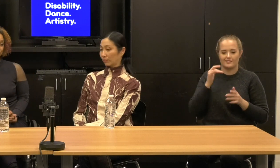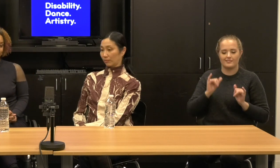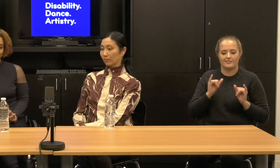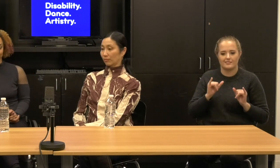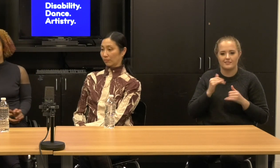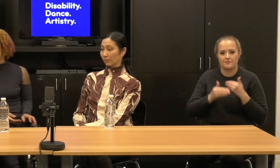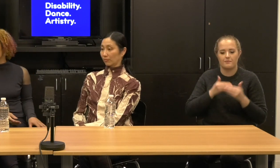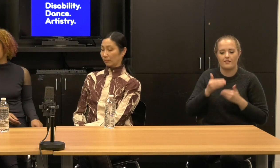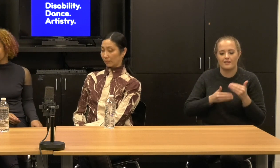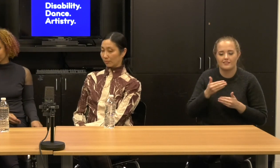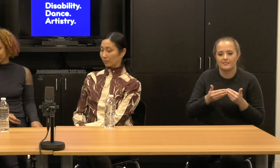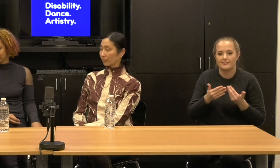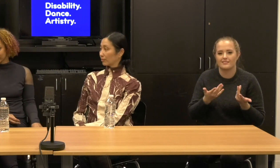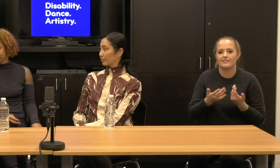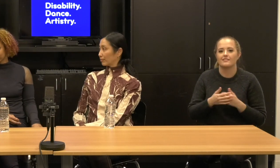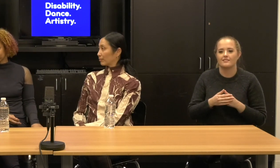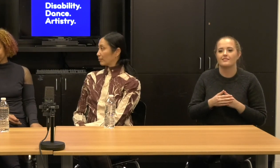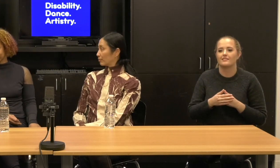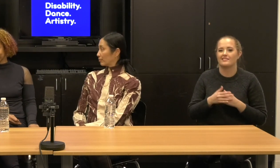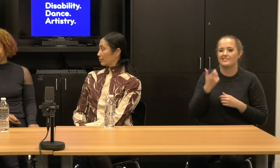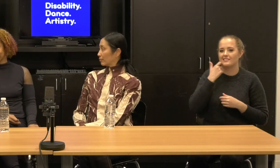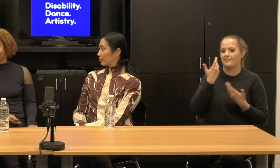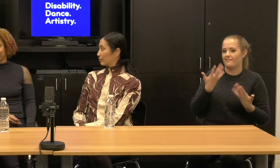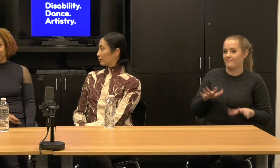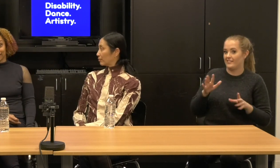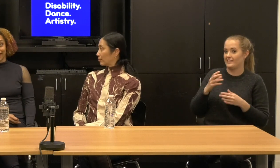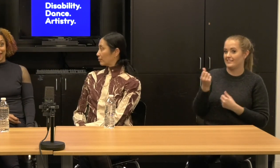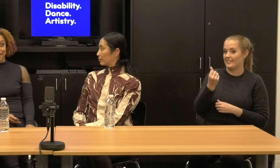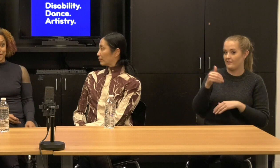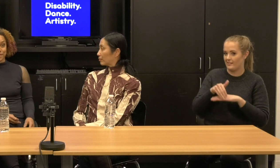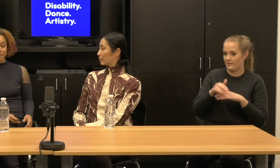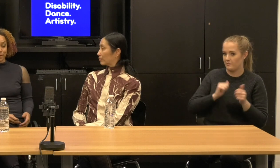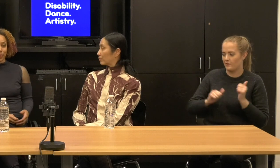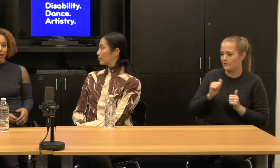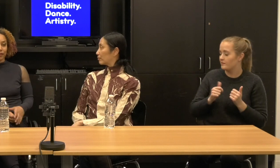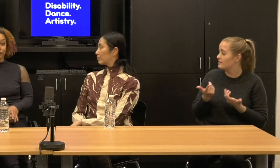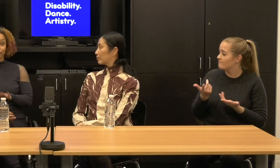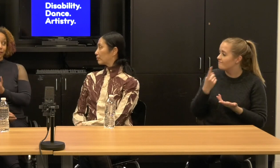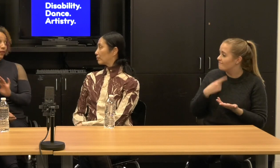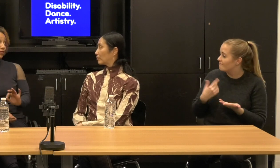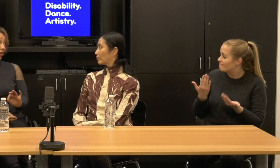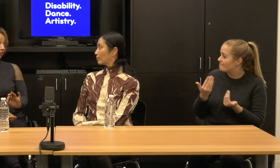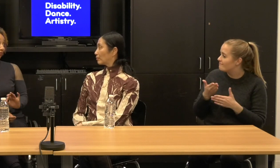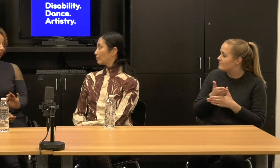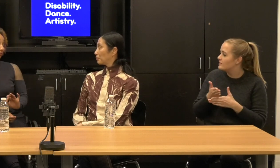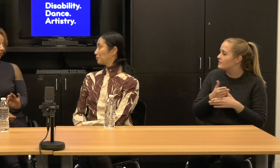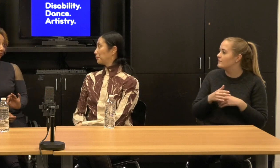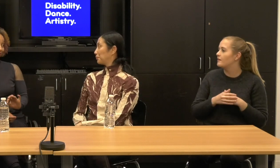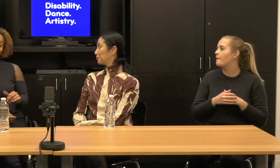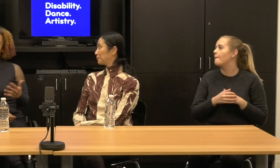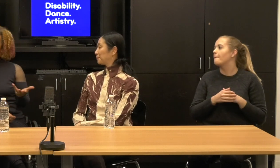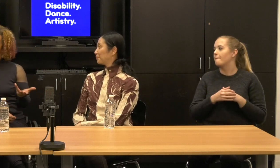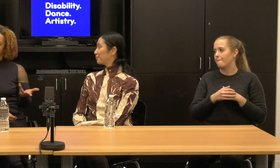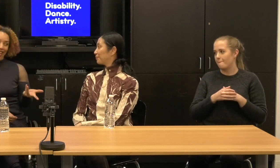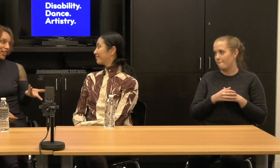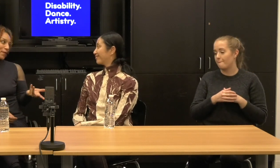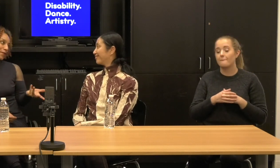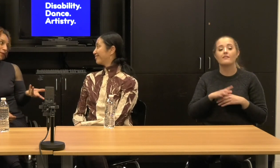since the run ended on Saturday night. So. So what do you want to share? Alice: Oh, first up, Thank you.